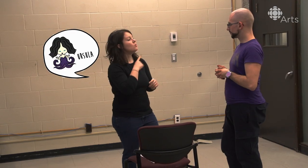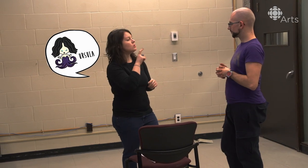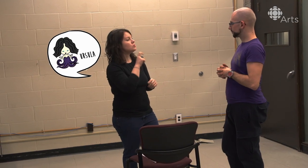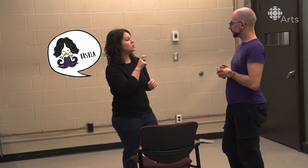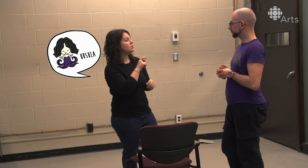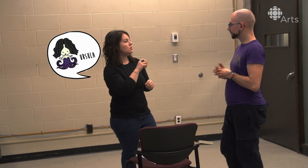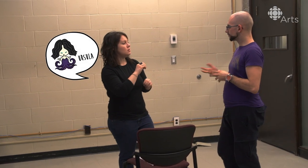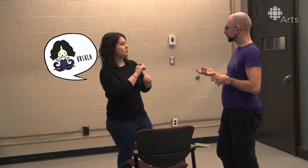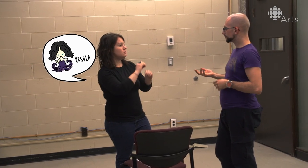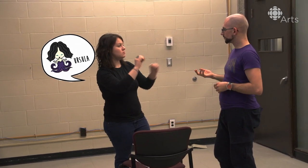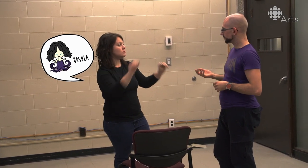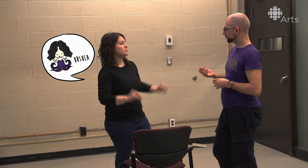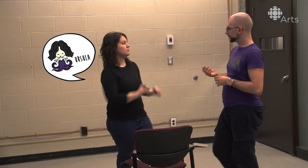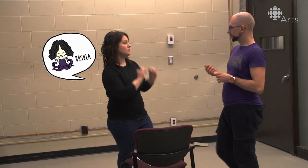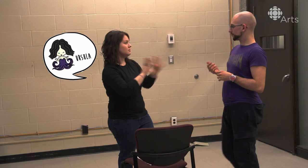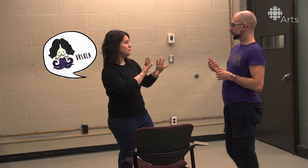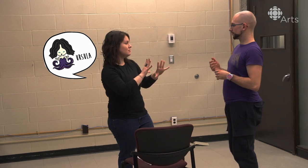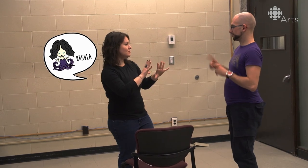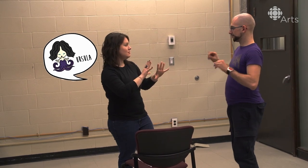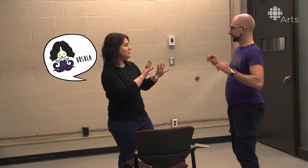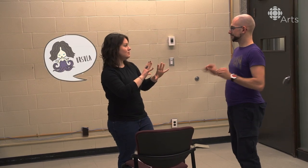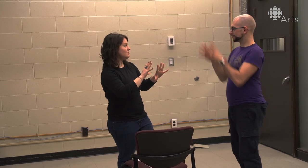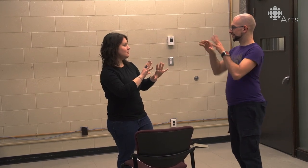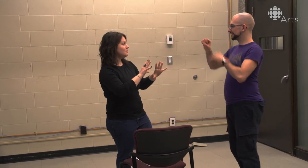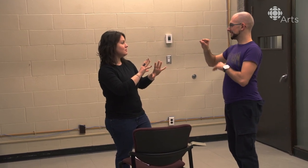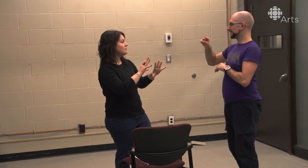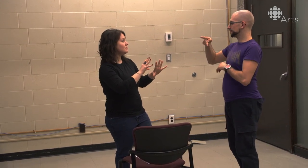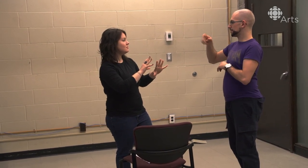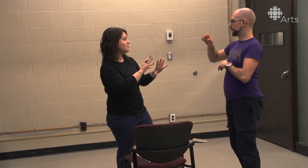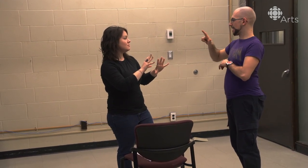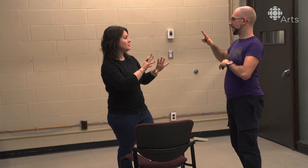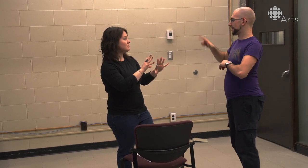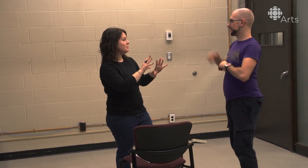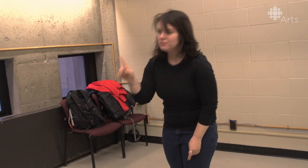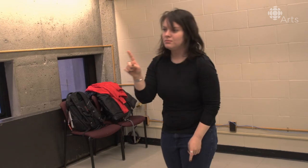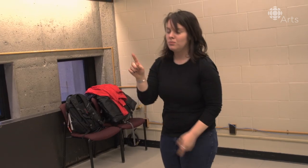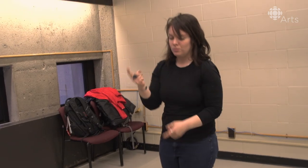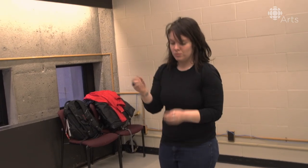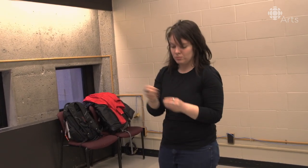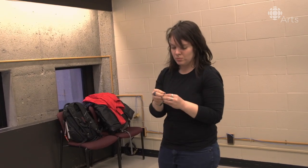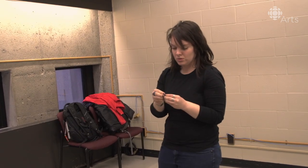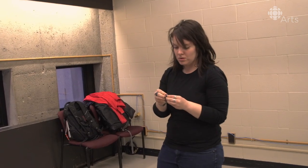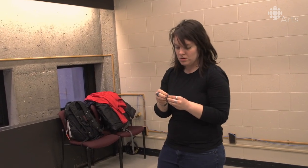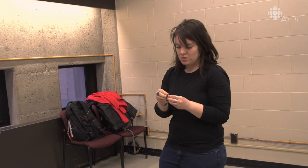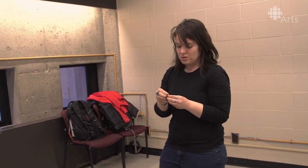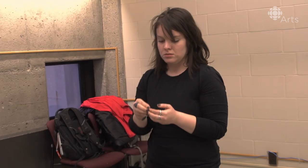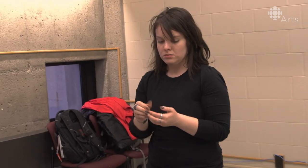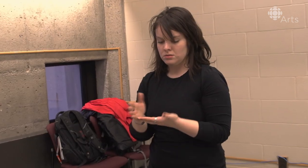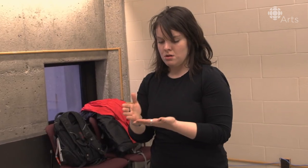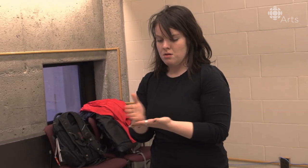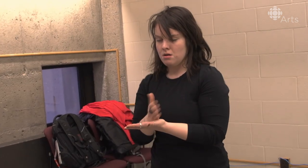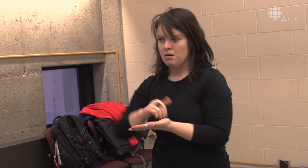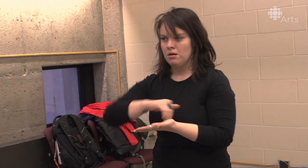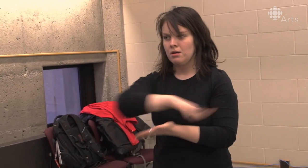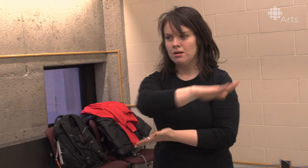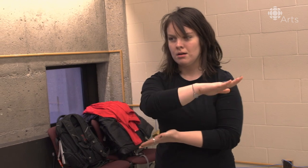[Vanessa] My question is-- this sign -[Jack] That's: “spell”. One more question. What's this sign?